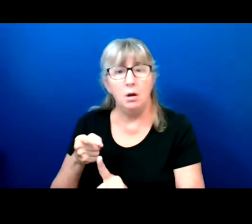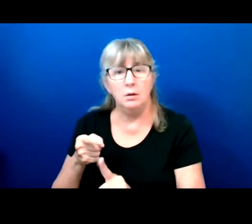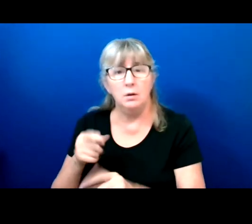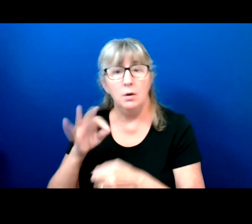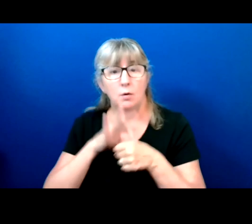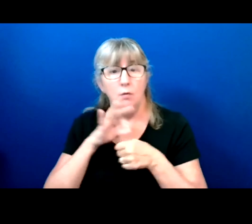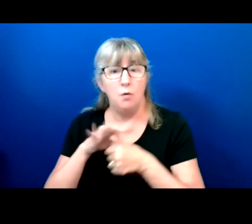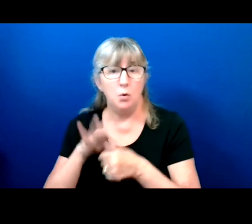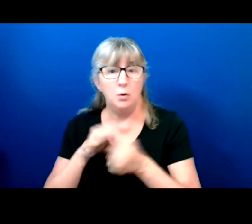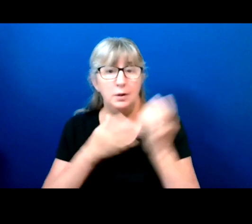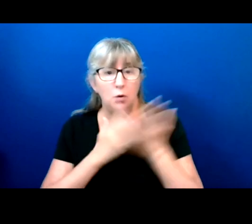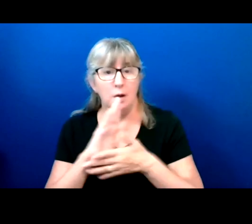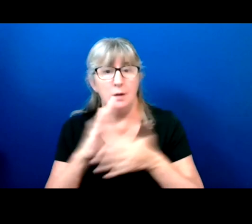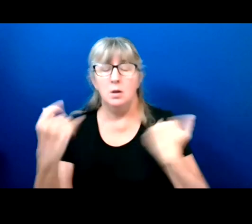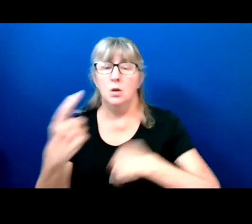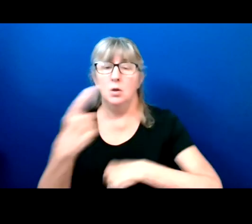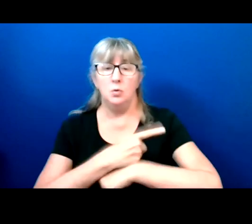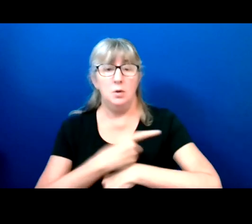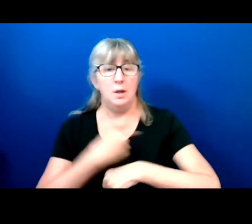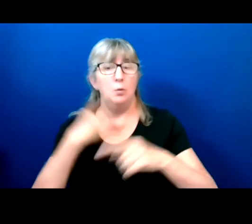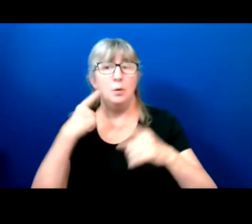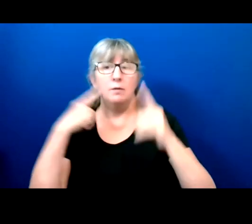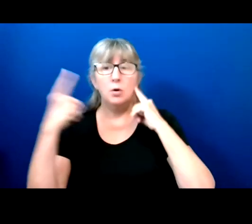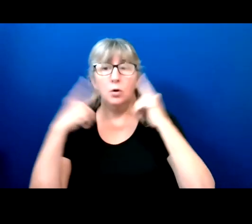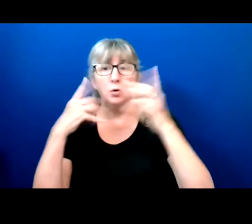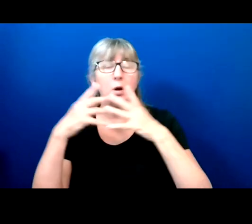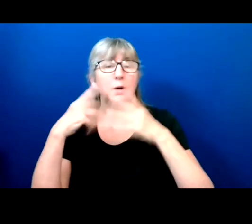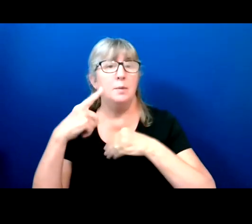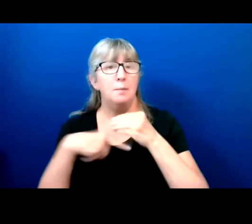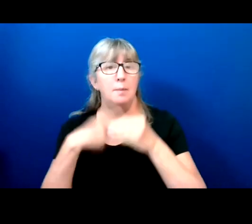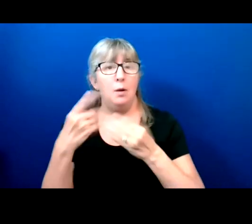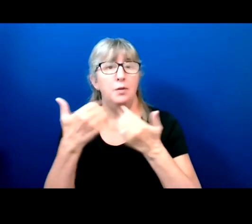Today we heard eyesight quite a bit about the digital divide and how that limits people's